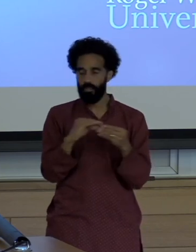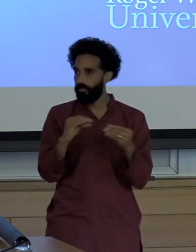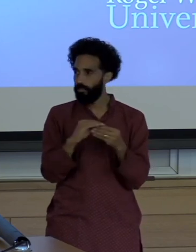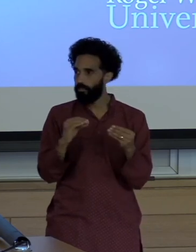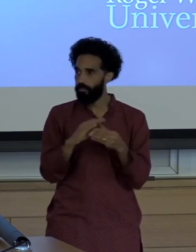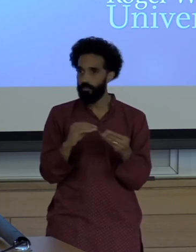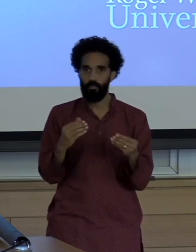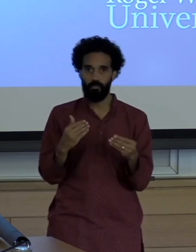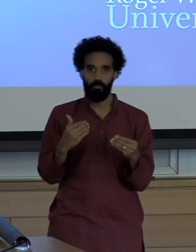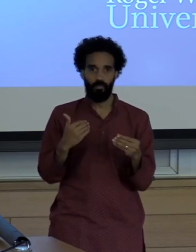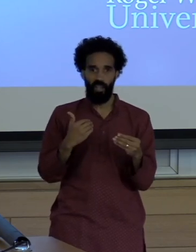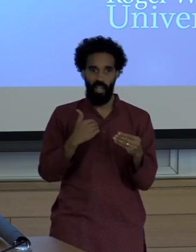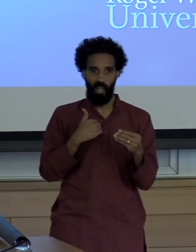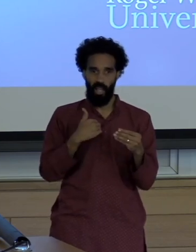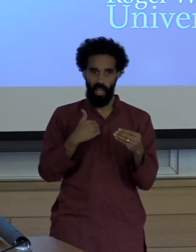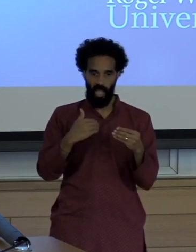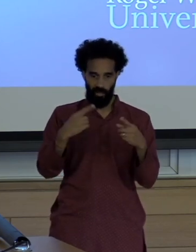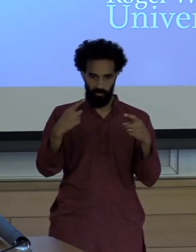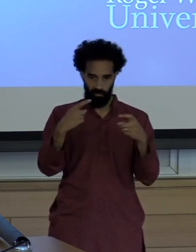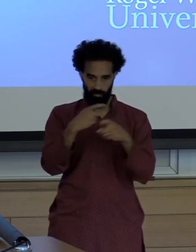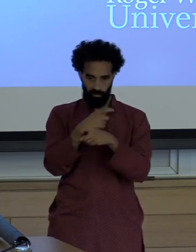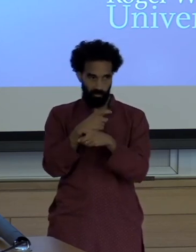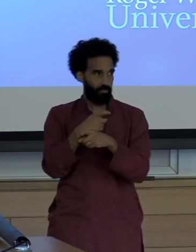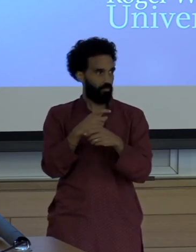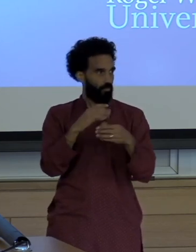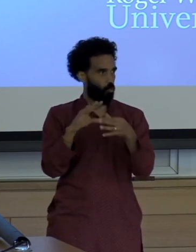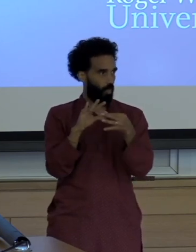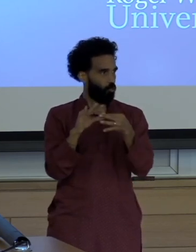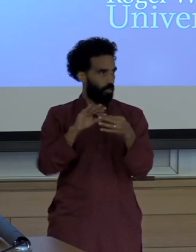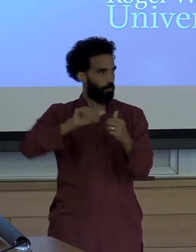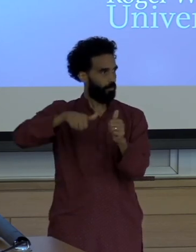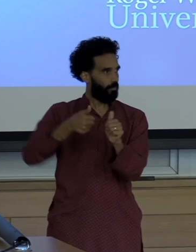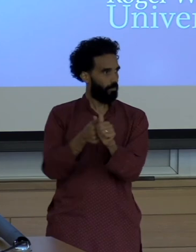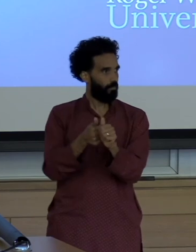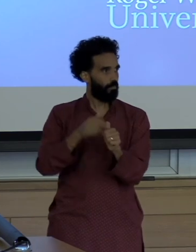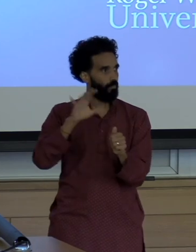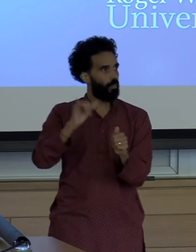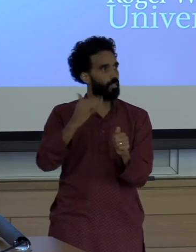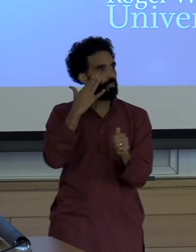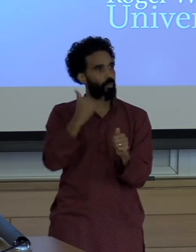Entanglements at all levels and that's why I said provocatively that we are all complicit, right?